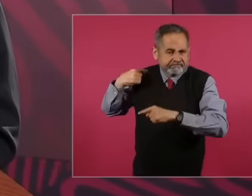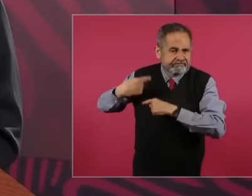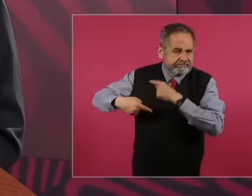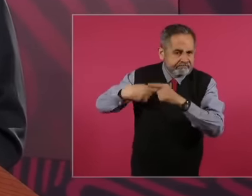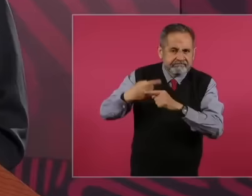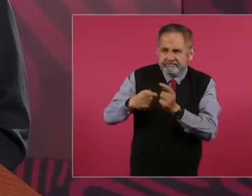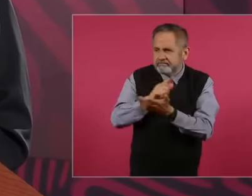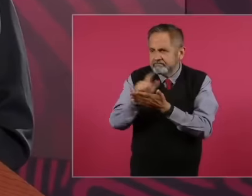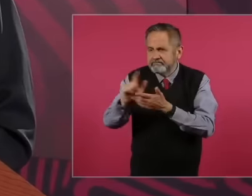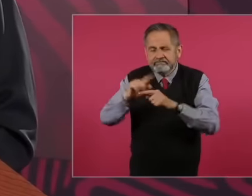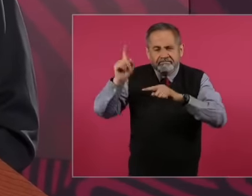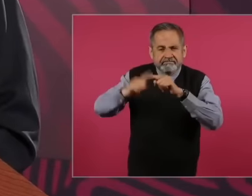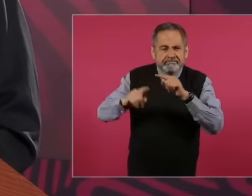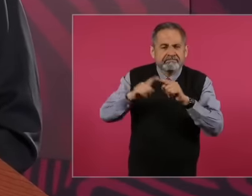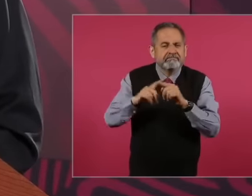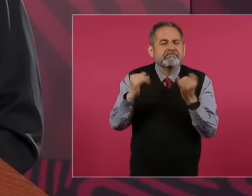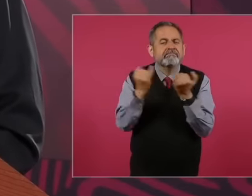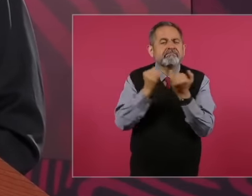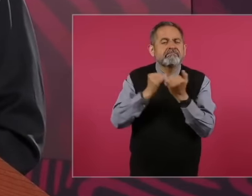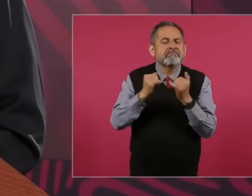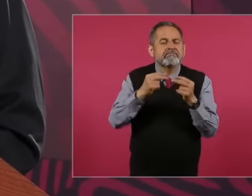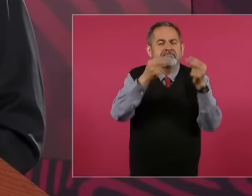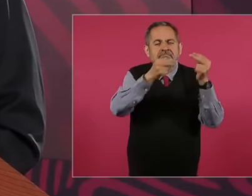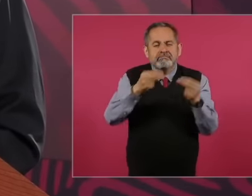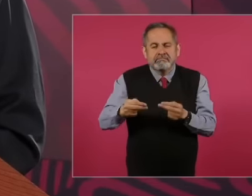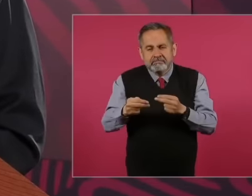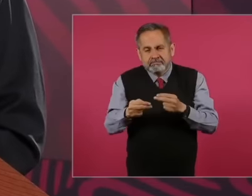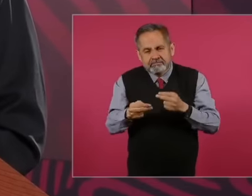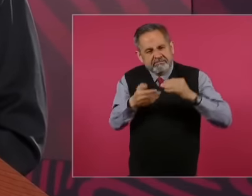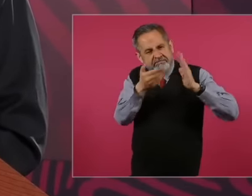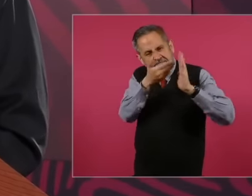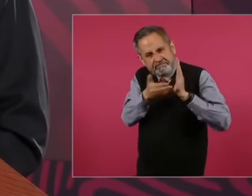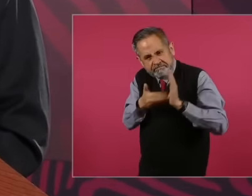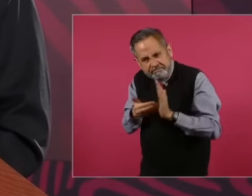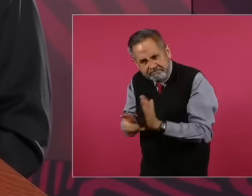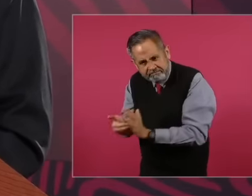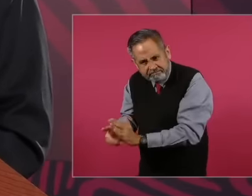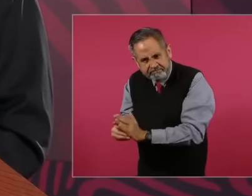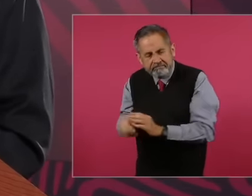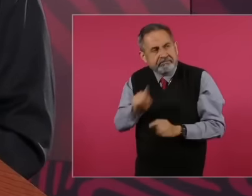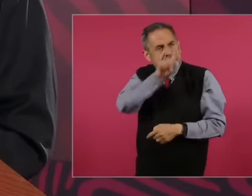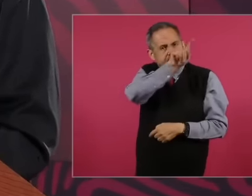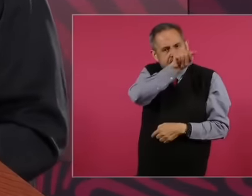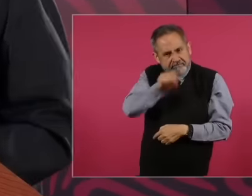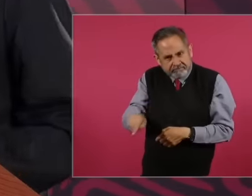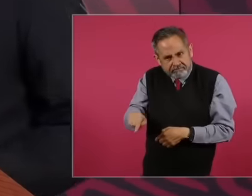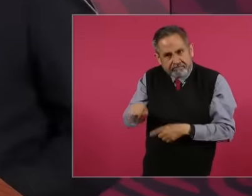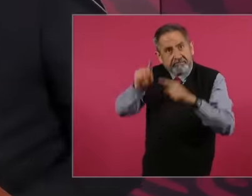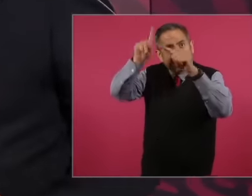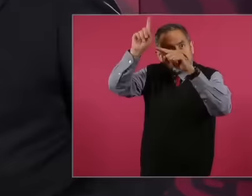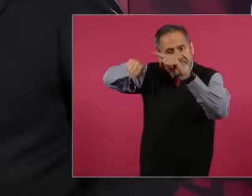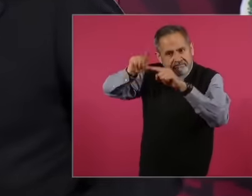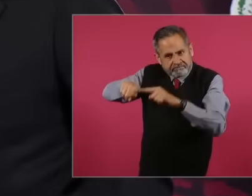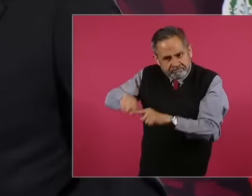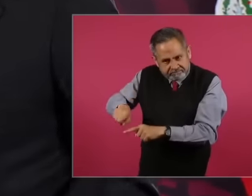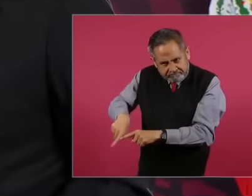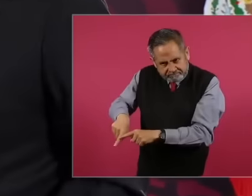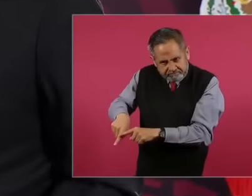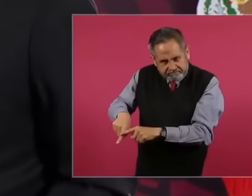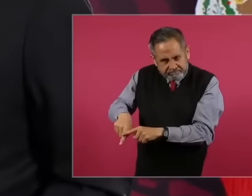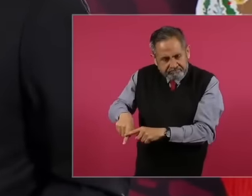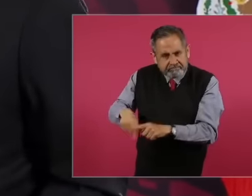from above has been cleaned up to below how the stairs are cleaned eh We have not had